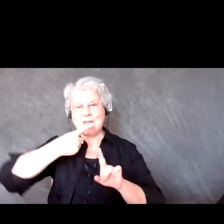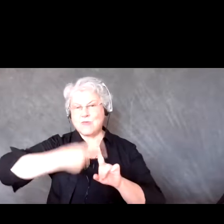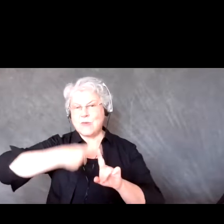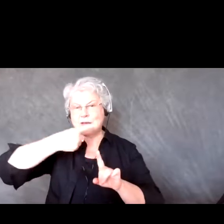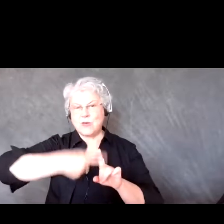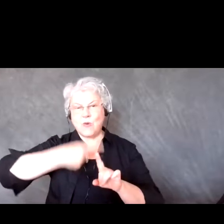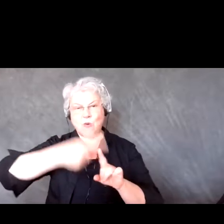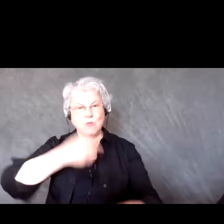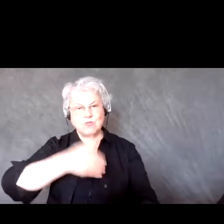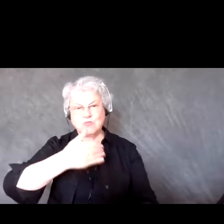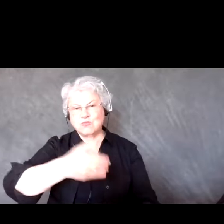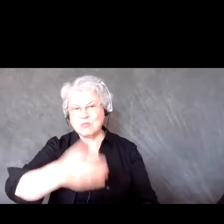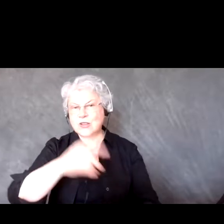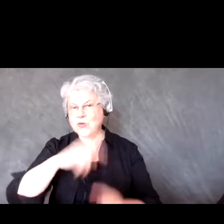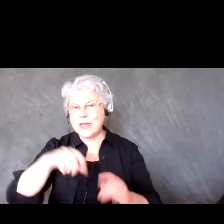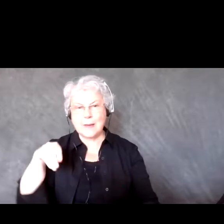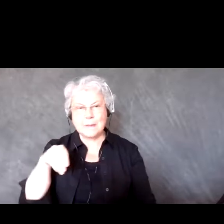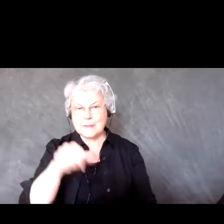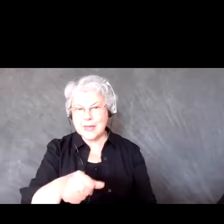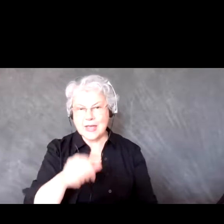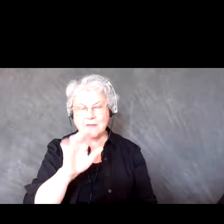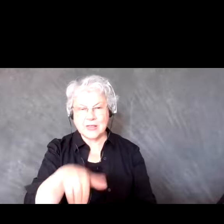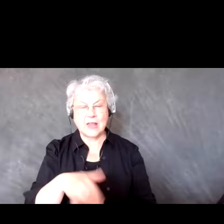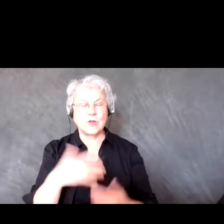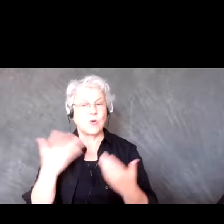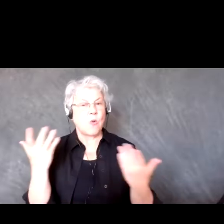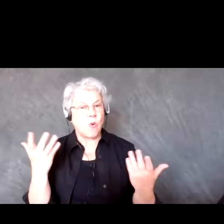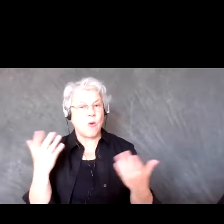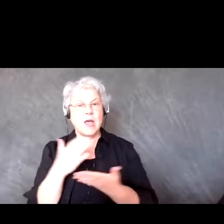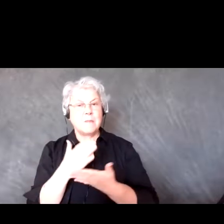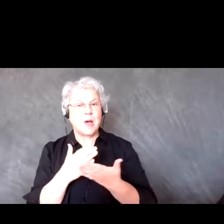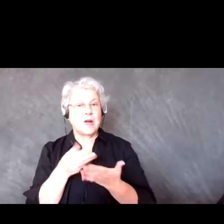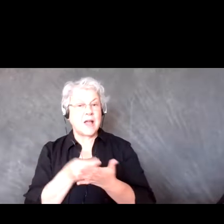space or anything like that, a portion of the budget actually went to ordering